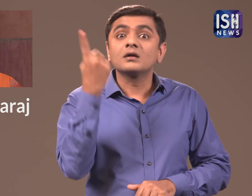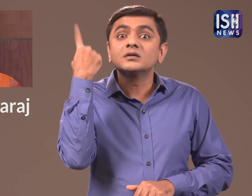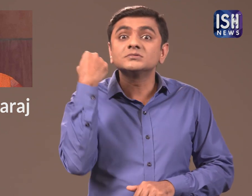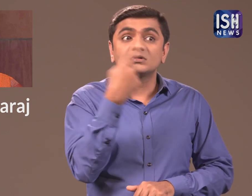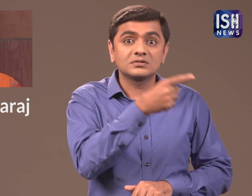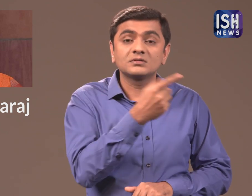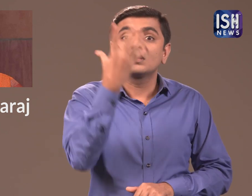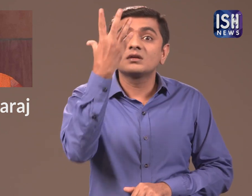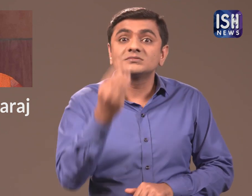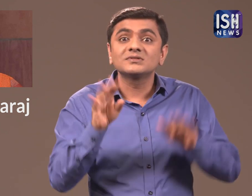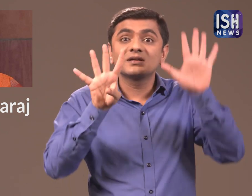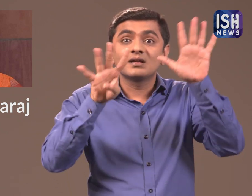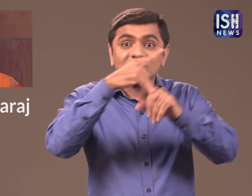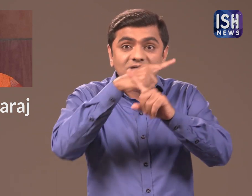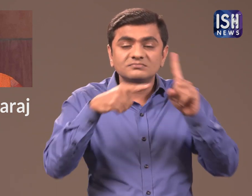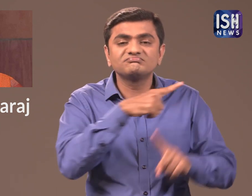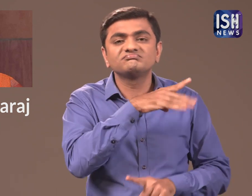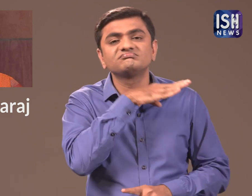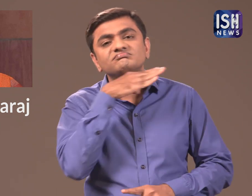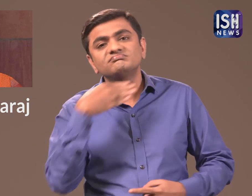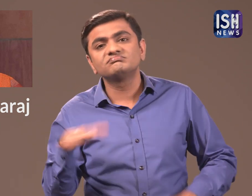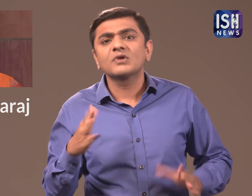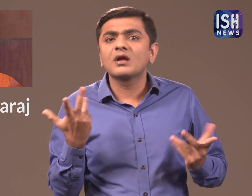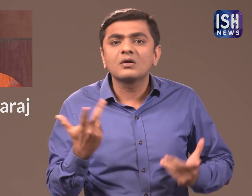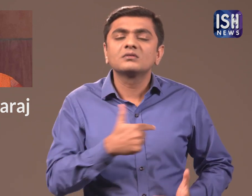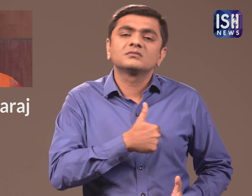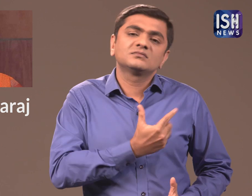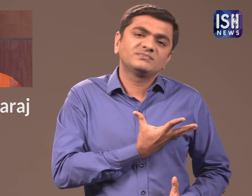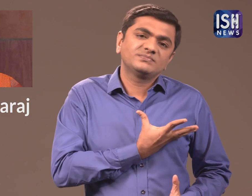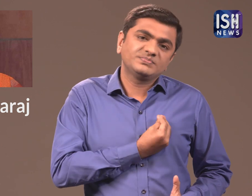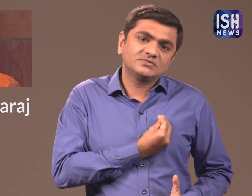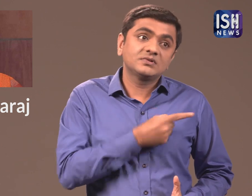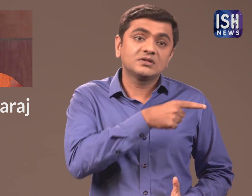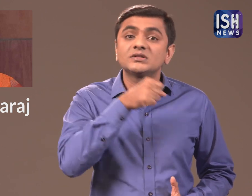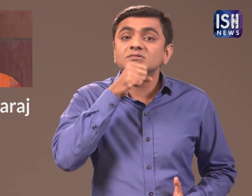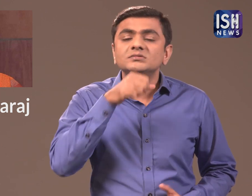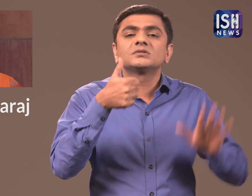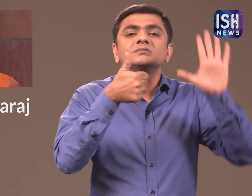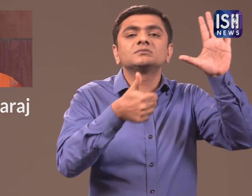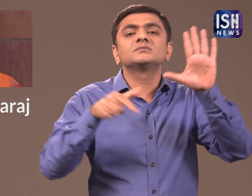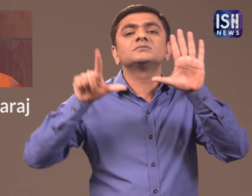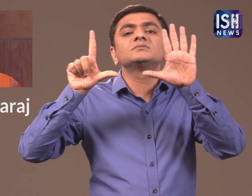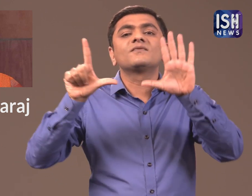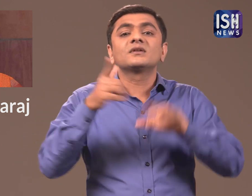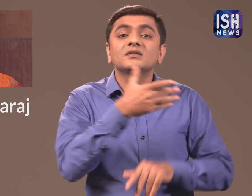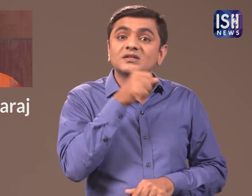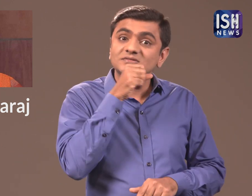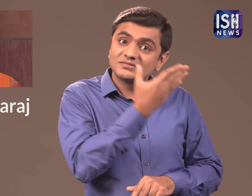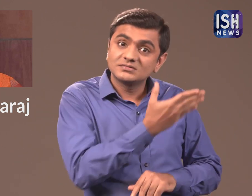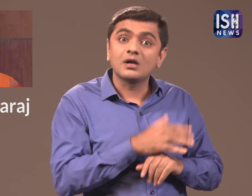Yesterday night at 9:30 pm she died due to a cardiac arrest. She was 67 years old.